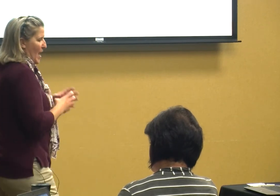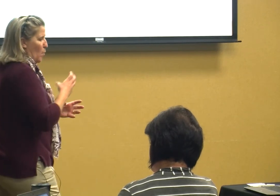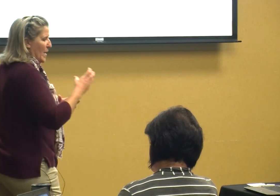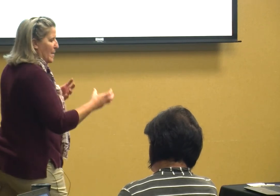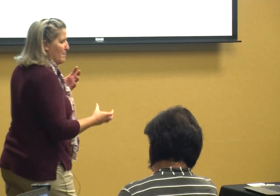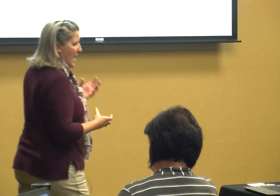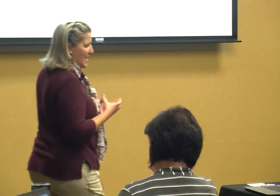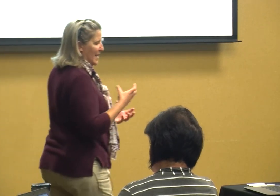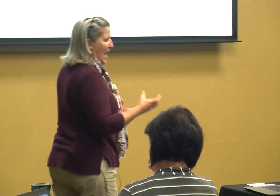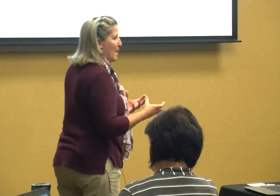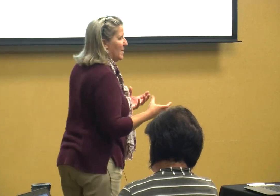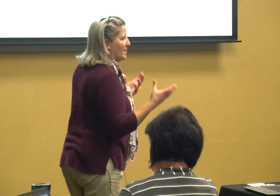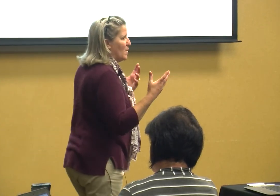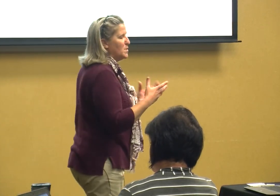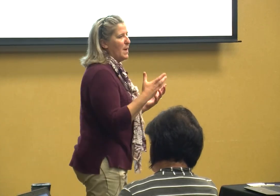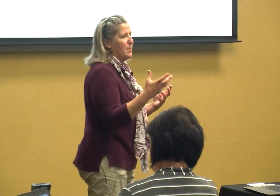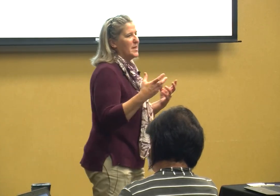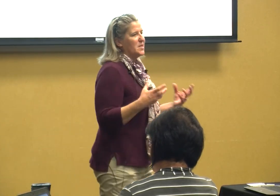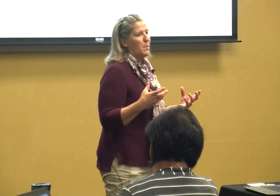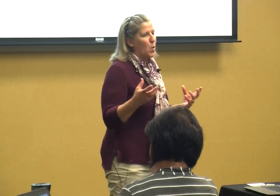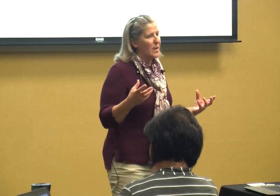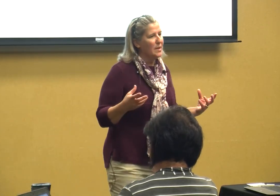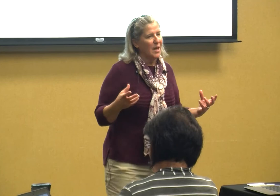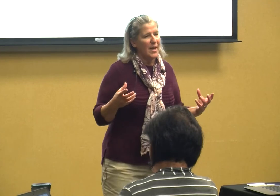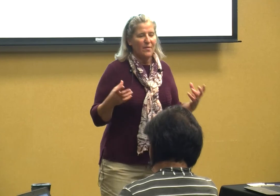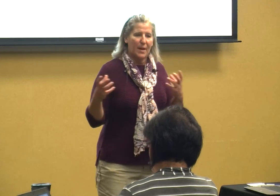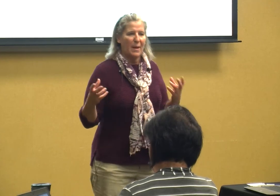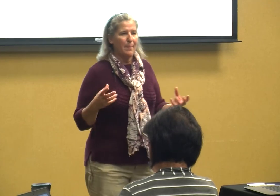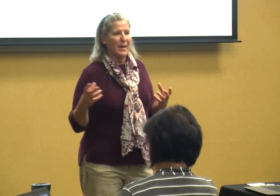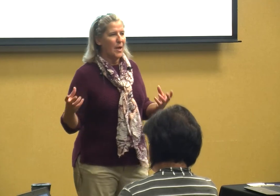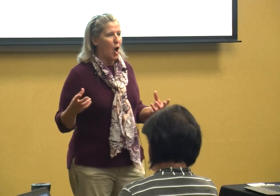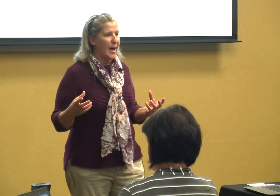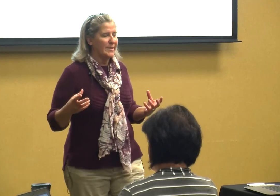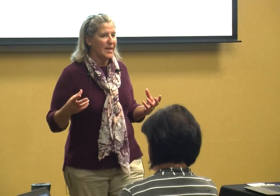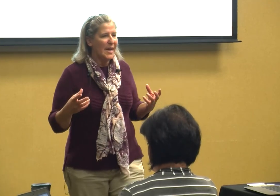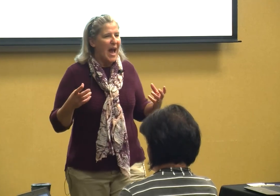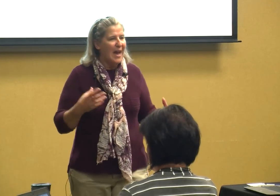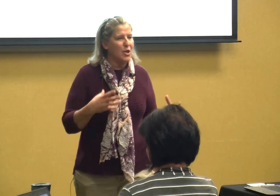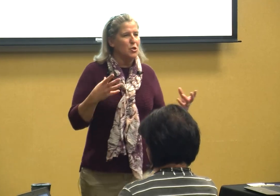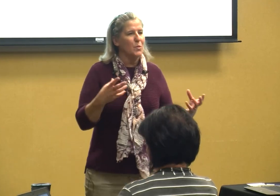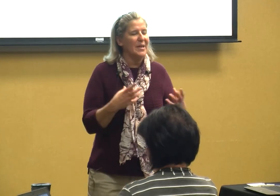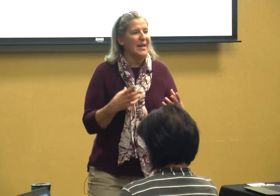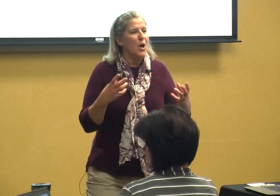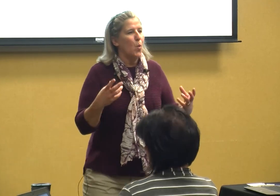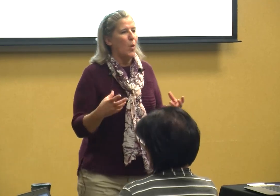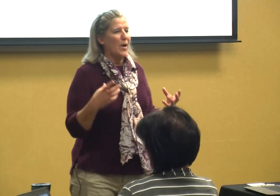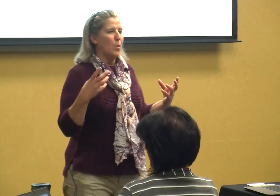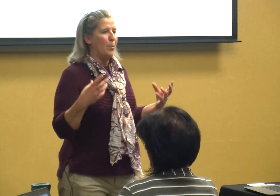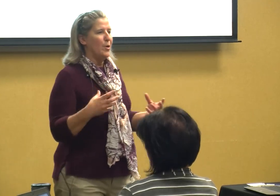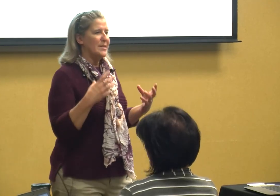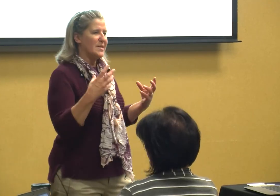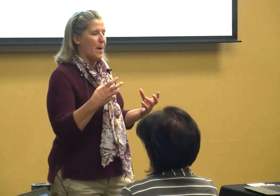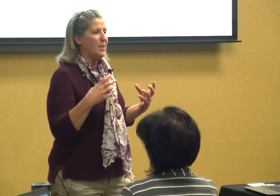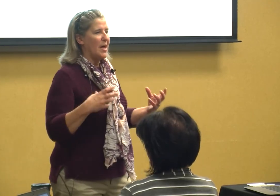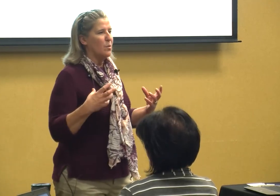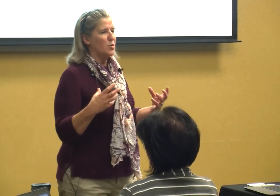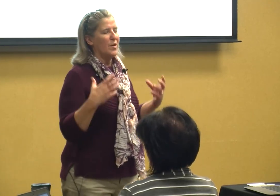we can make it happen those may be spoken they may be not I usually will put some language with